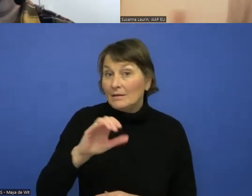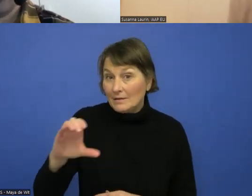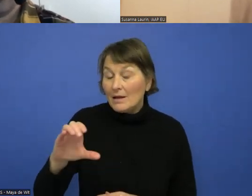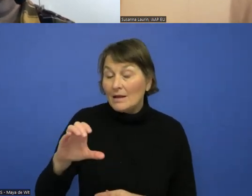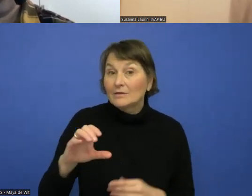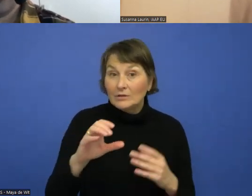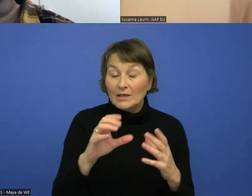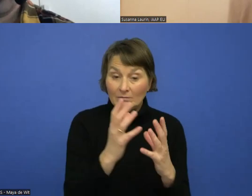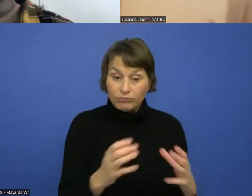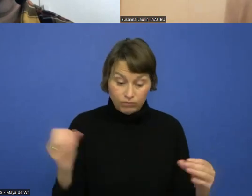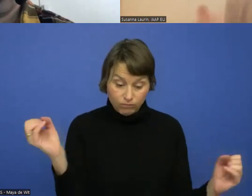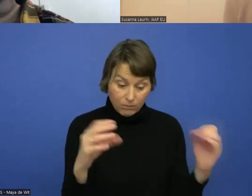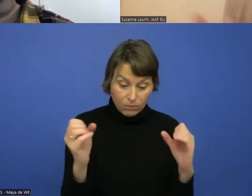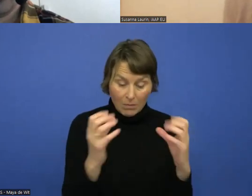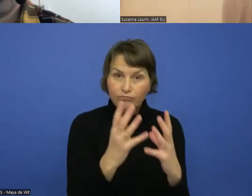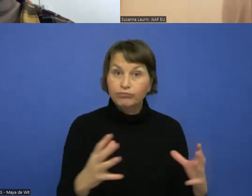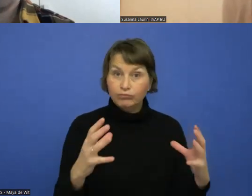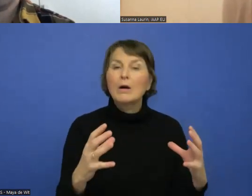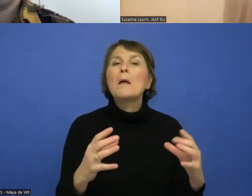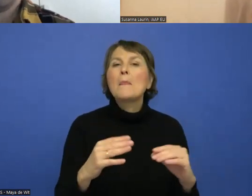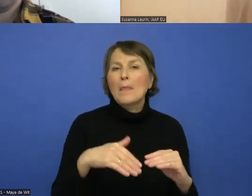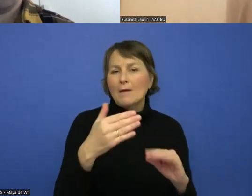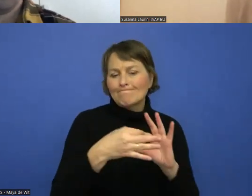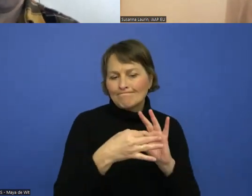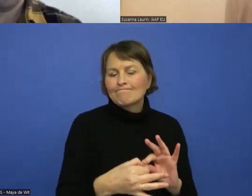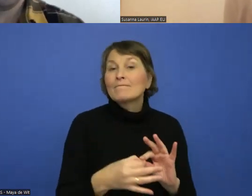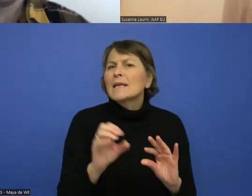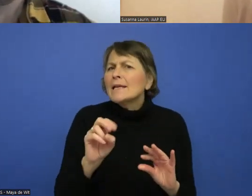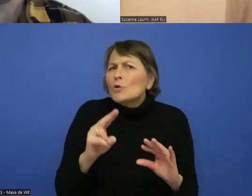more of the current situation in the EU and also many other updates.